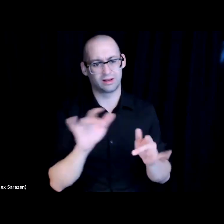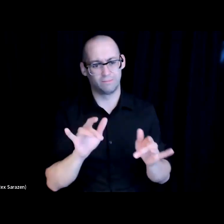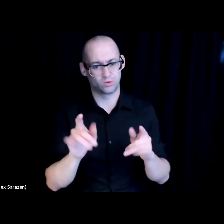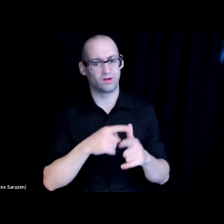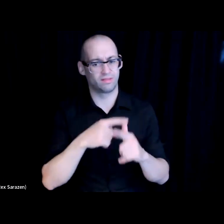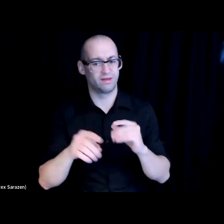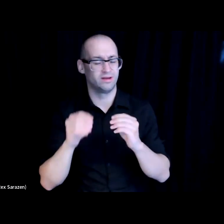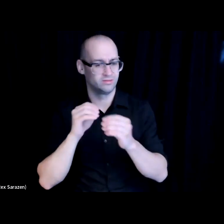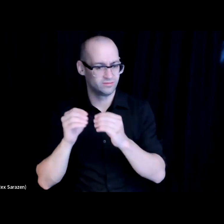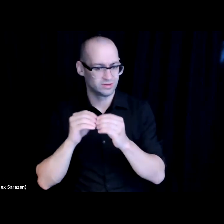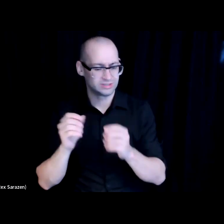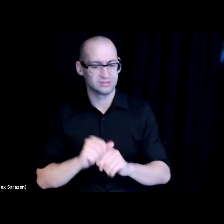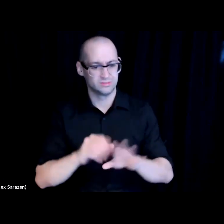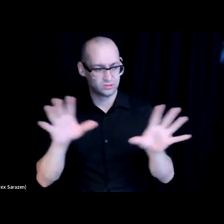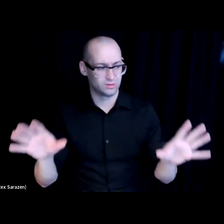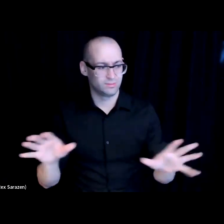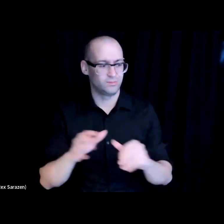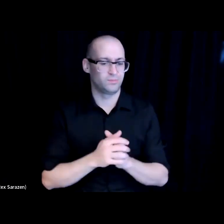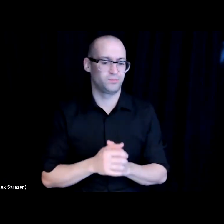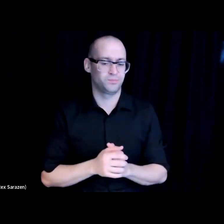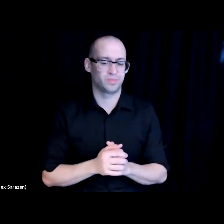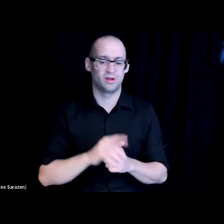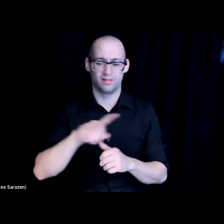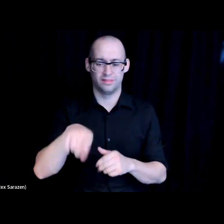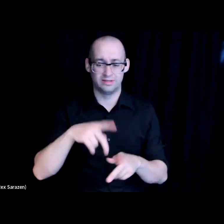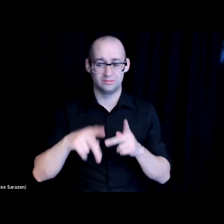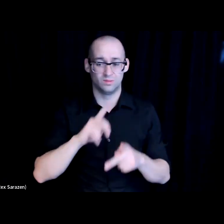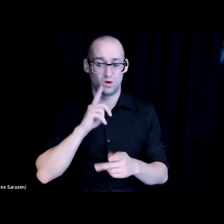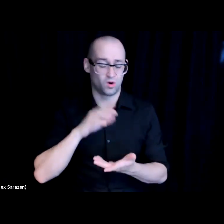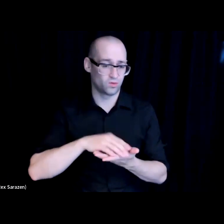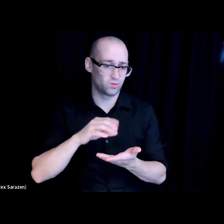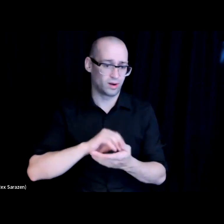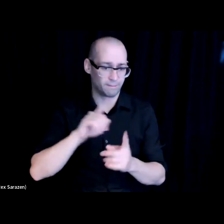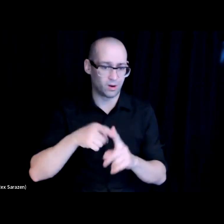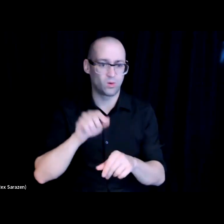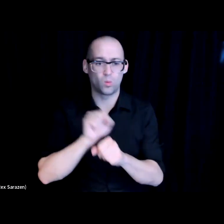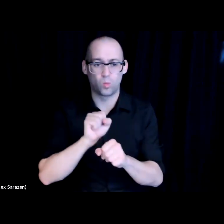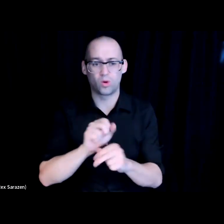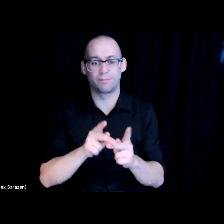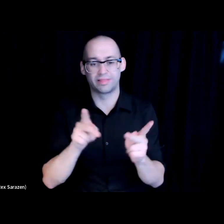program are earning workplace, learning handsome experience and also they're getting the Google